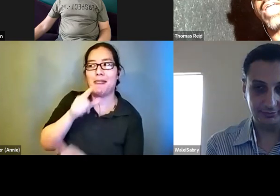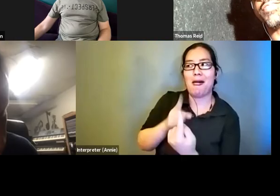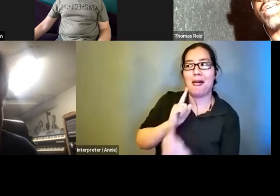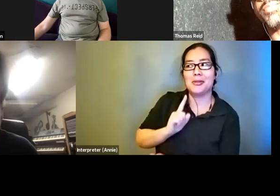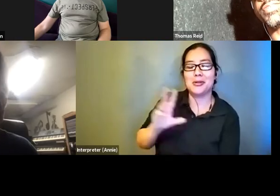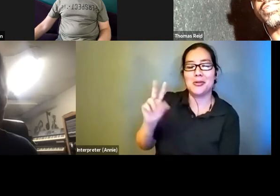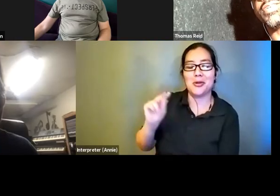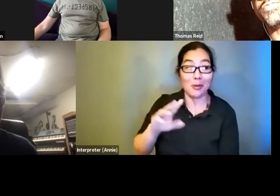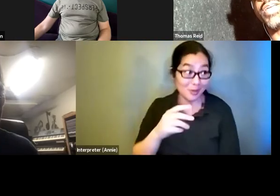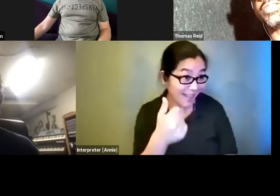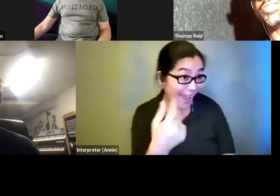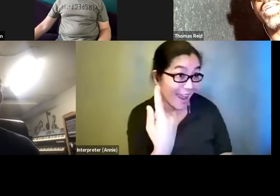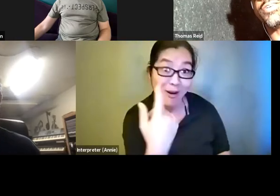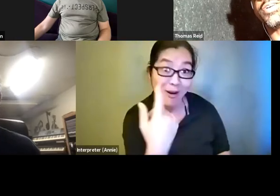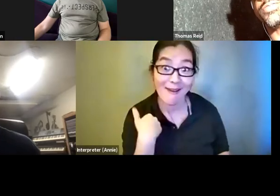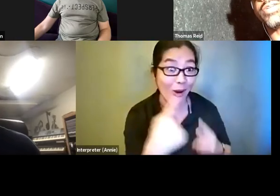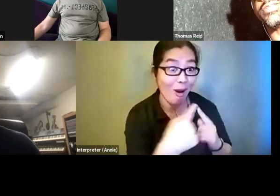the opposite? Chad, go ahead quickly.